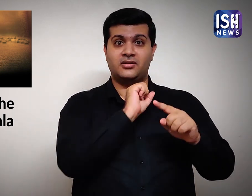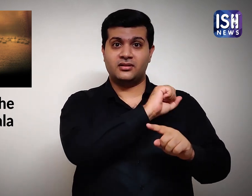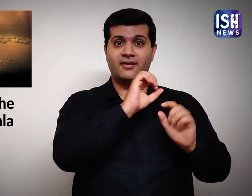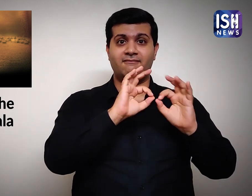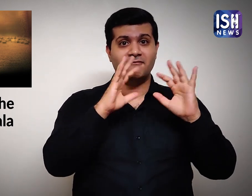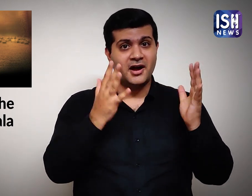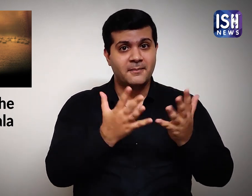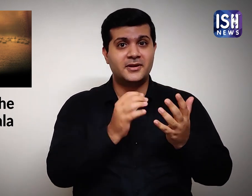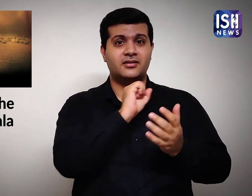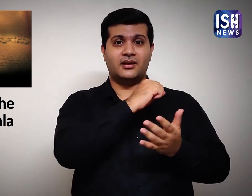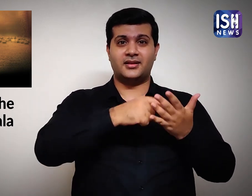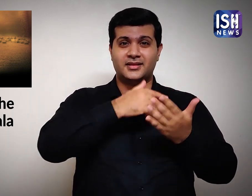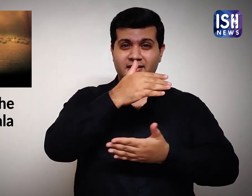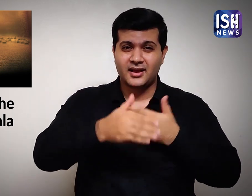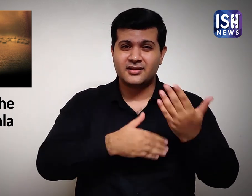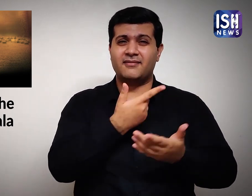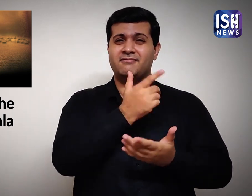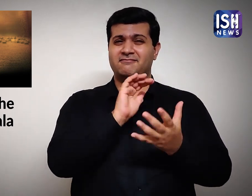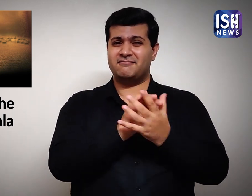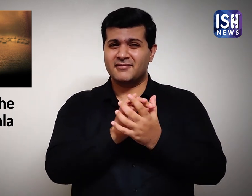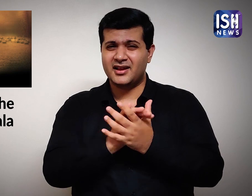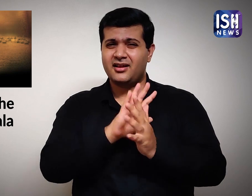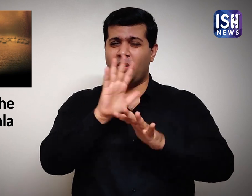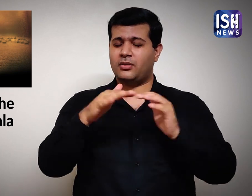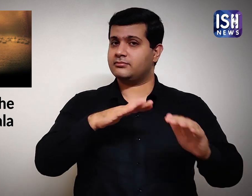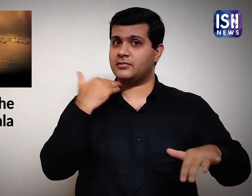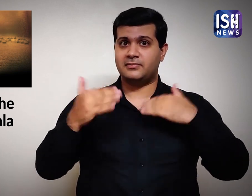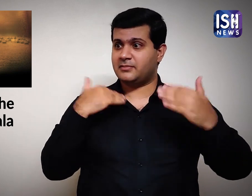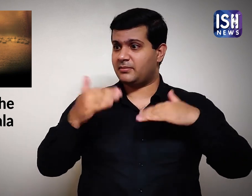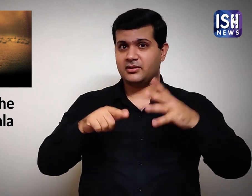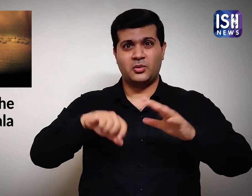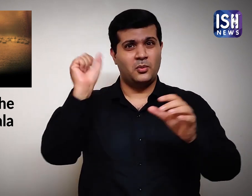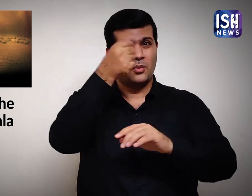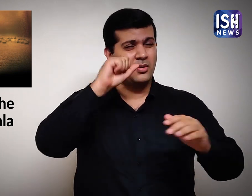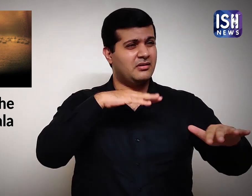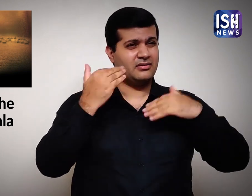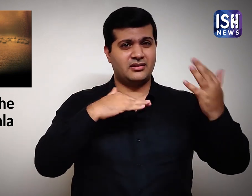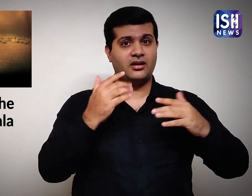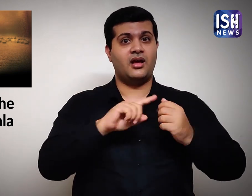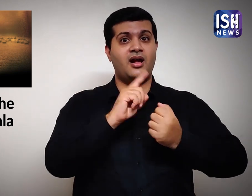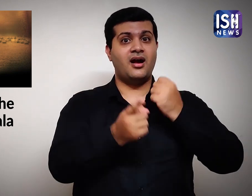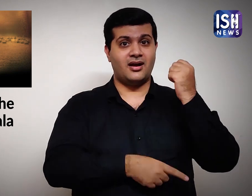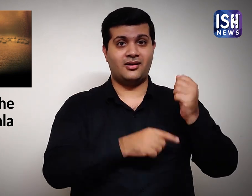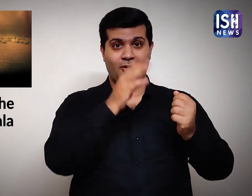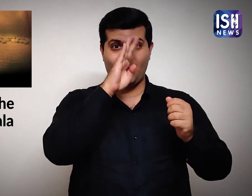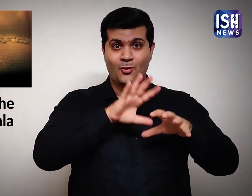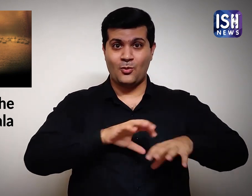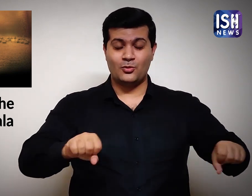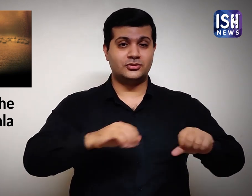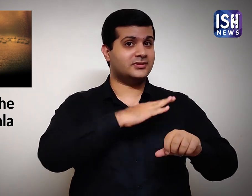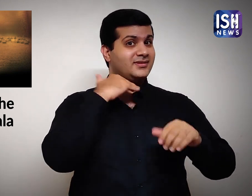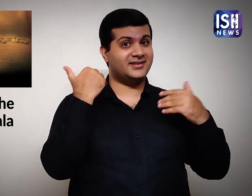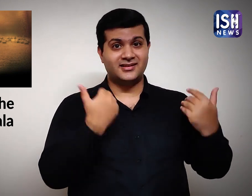His family, relatives, friends all sacrified their life for Hussain. In the end, Hussain gave his own life.